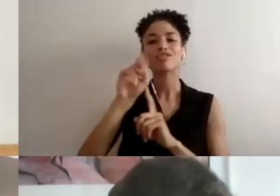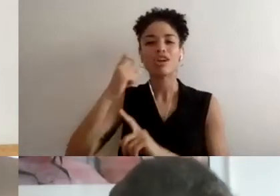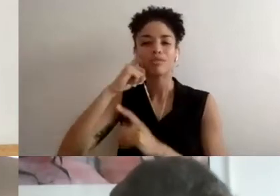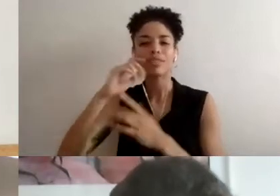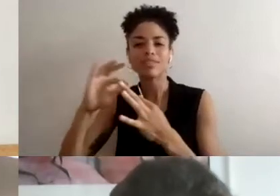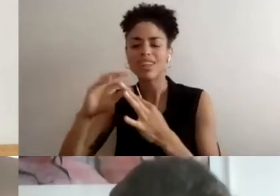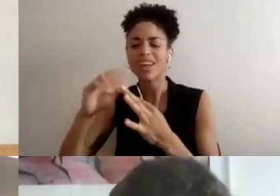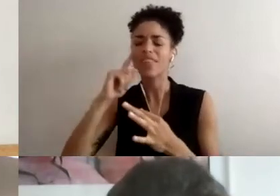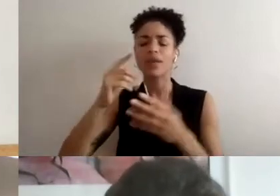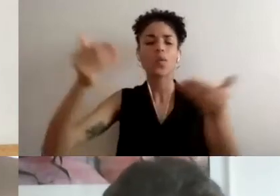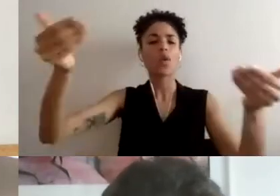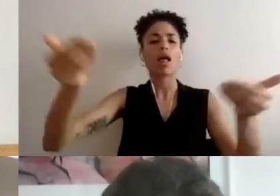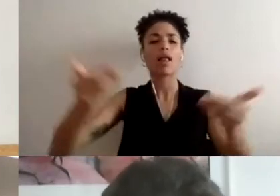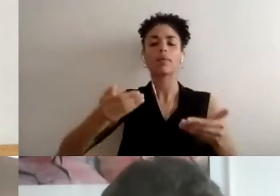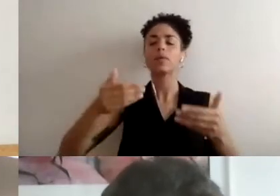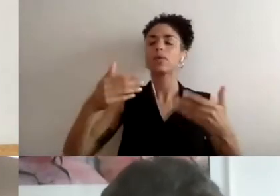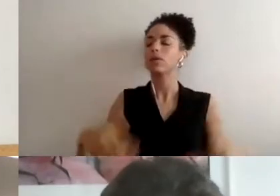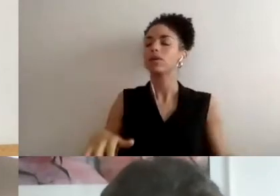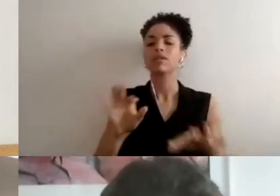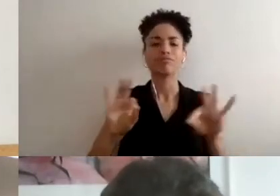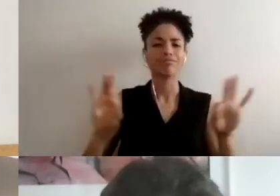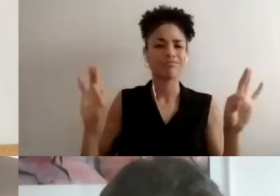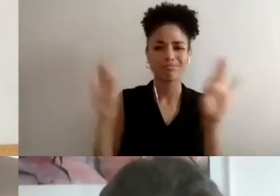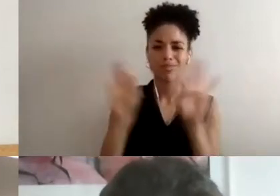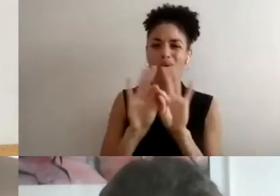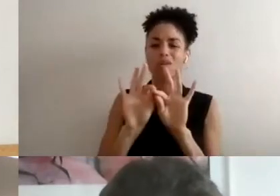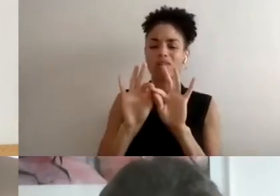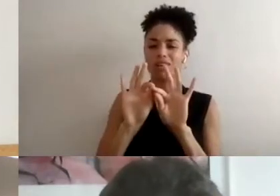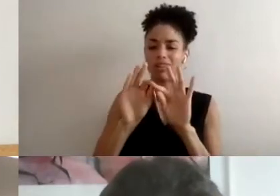something that's so beautiful to consider, because it's like how can